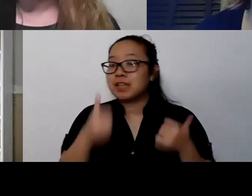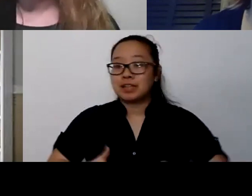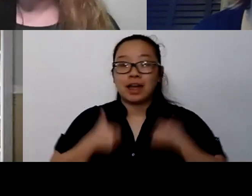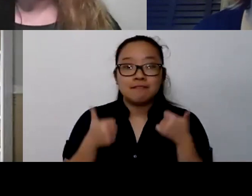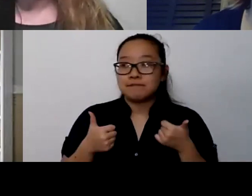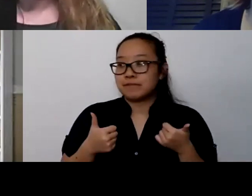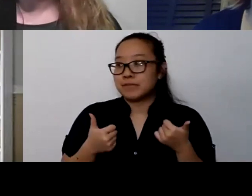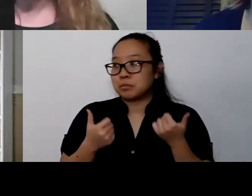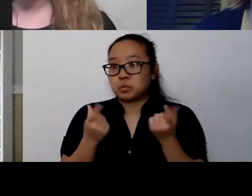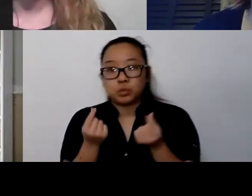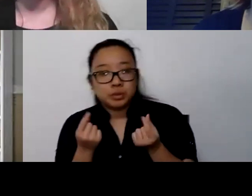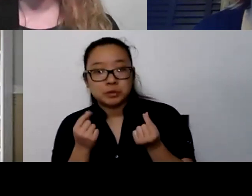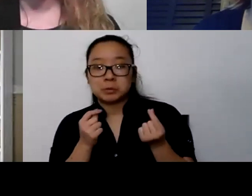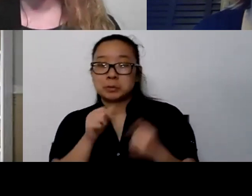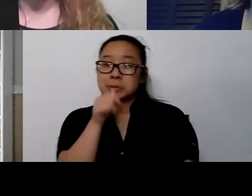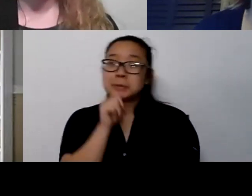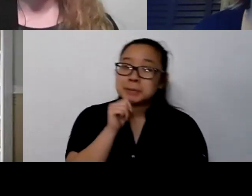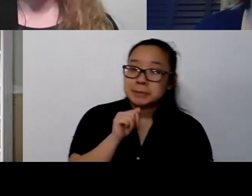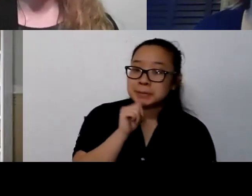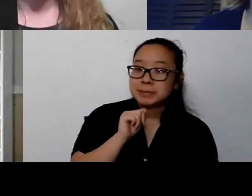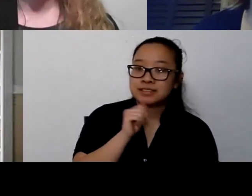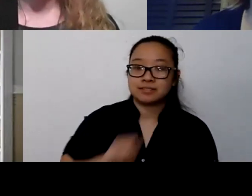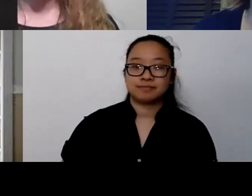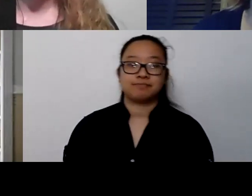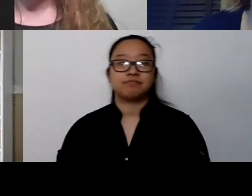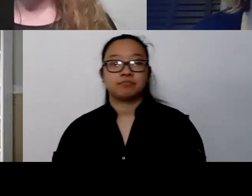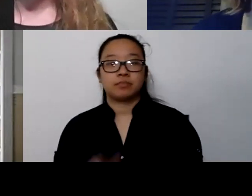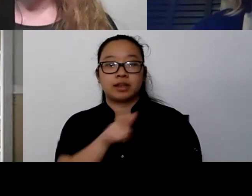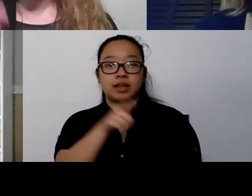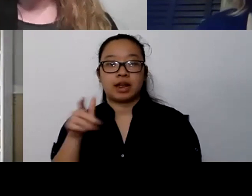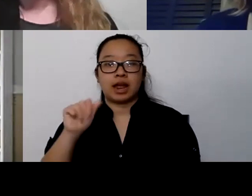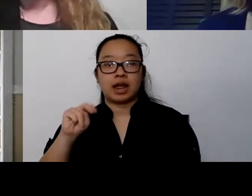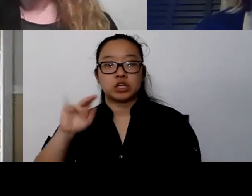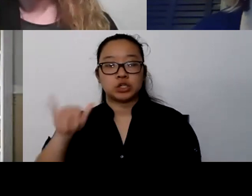Yeah, that's (chuckles). Well, still I'm so glad you brought that up. I was in a conversation a few days ago